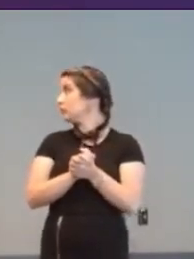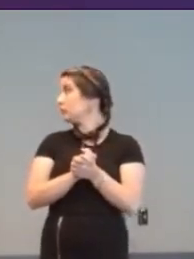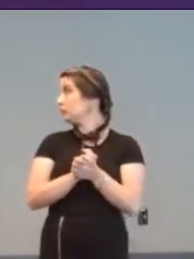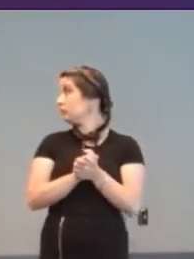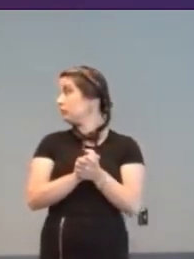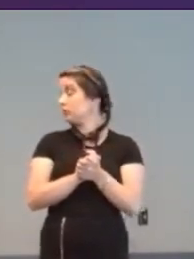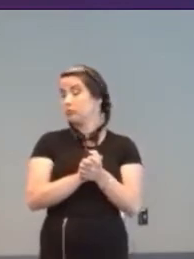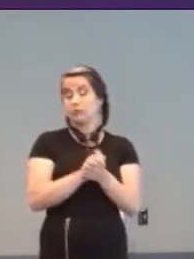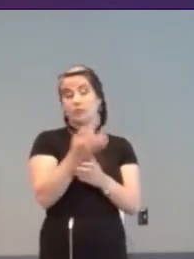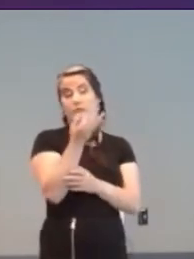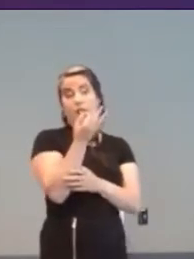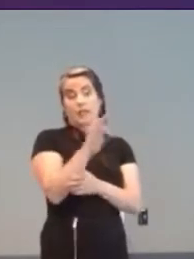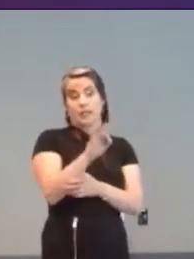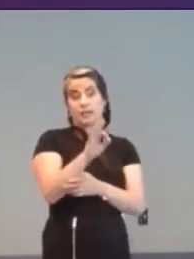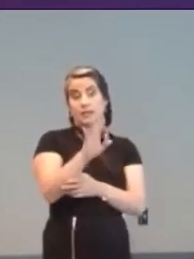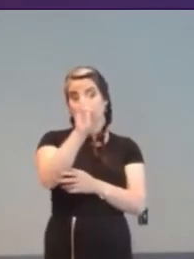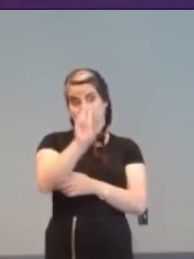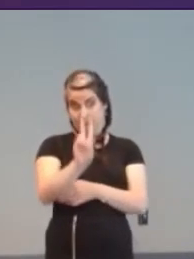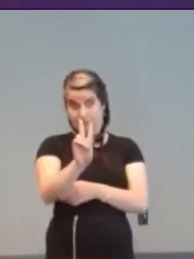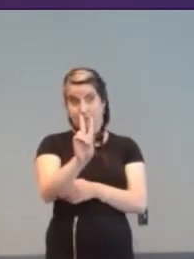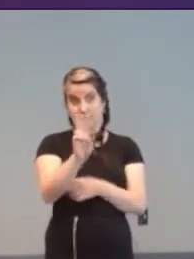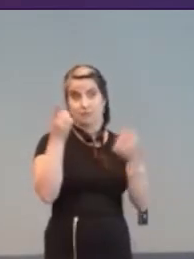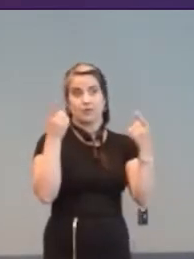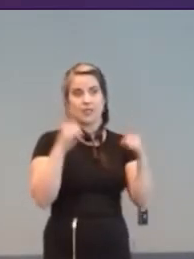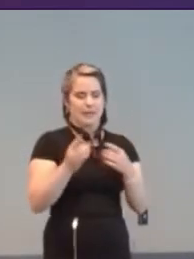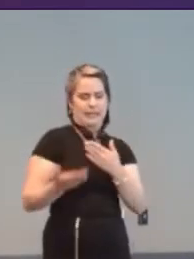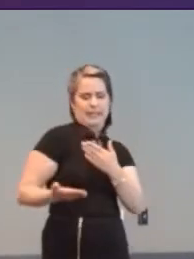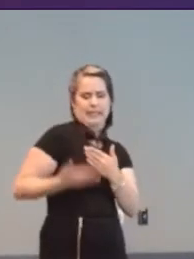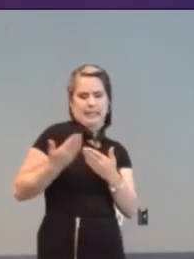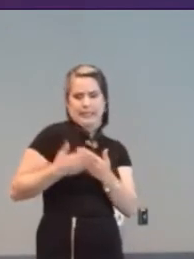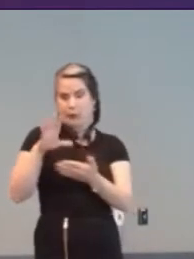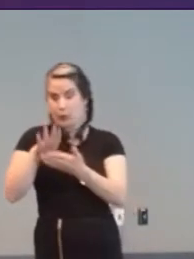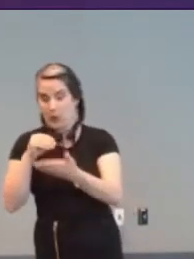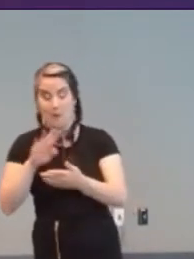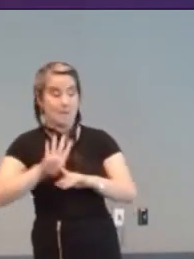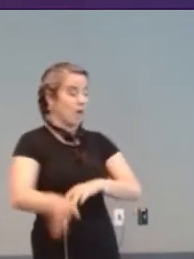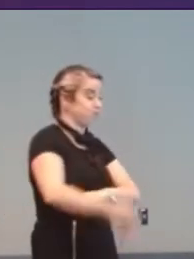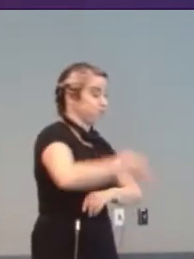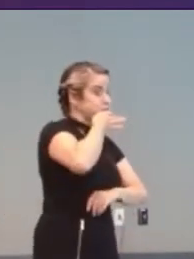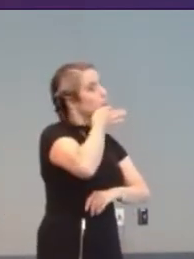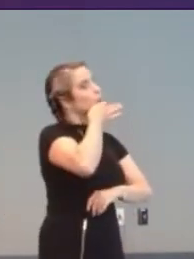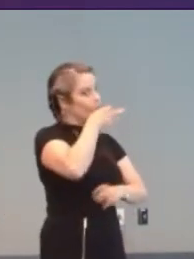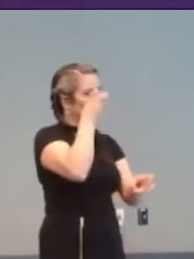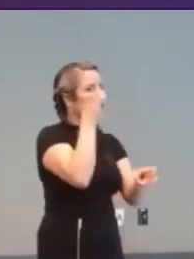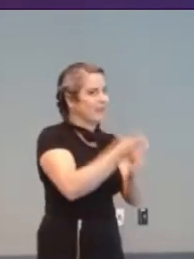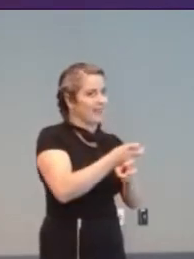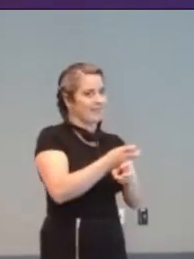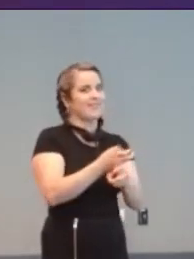In 1972 “Easy to learn, hard to master” underpinned Atari’s Pong.